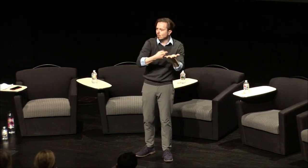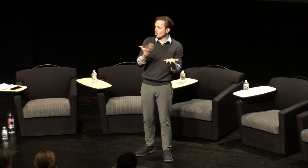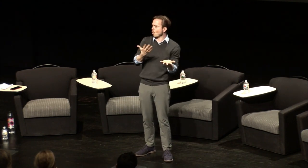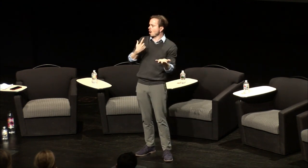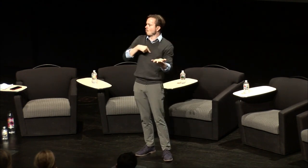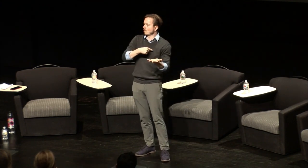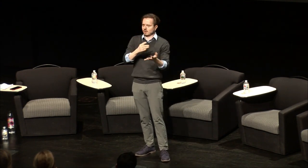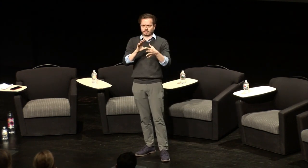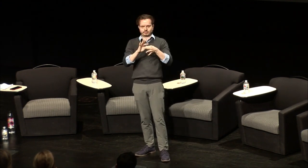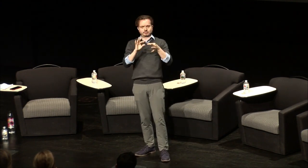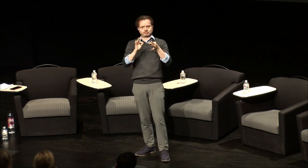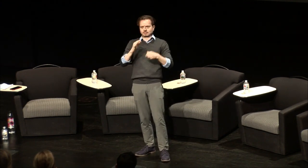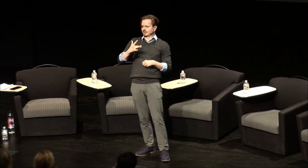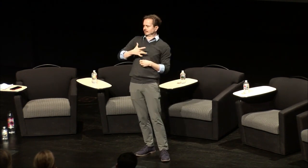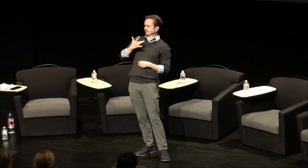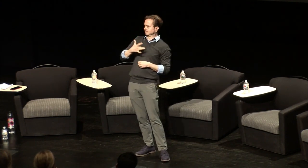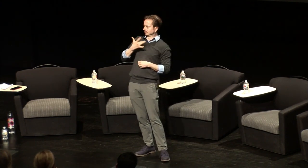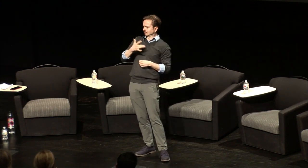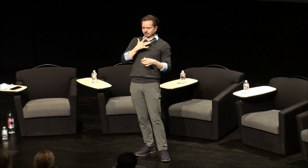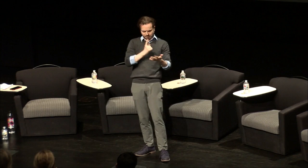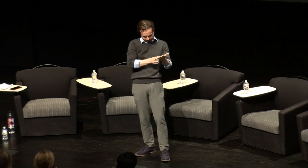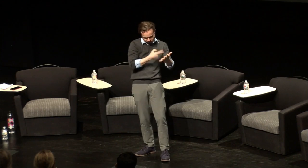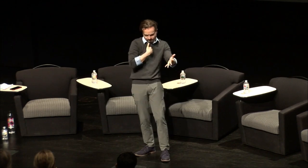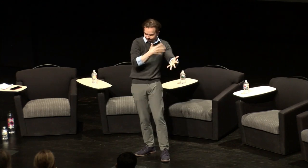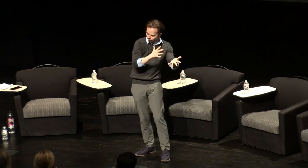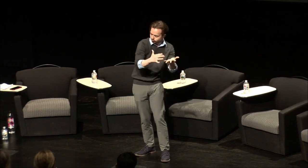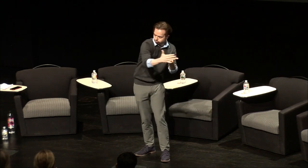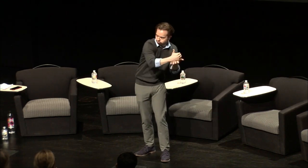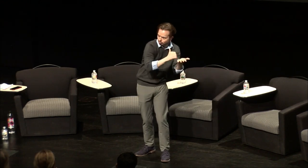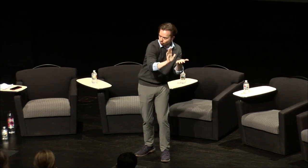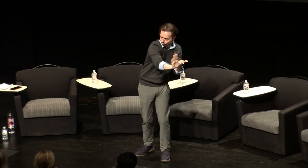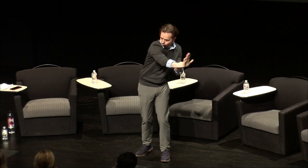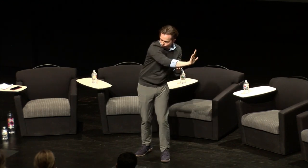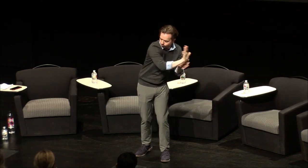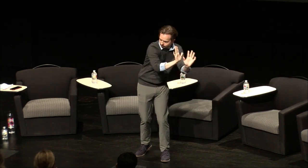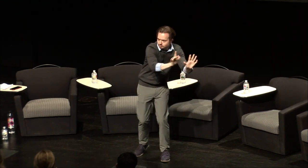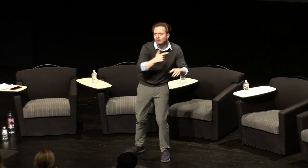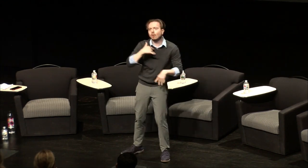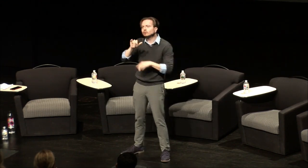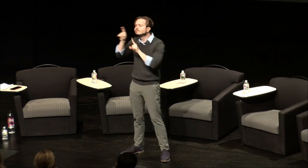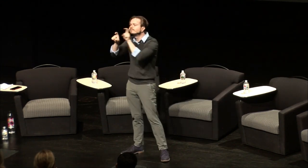discussion as a panel and we've been talking about kind of there's some their